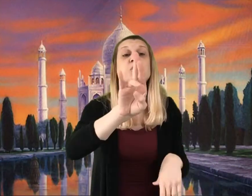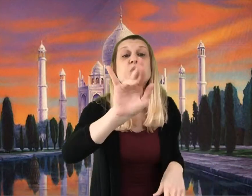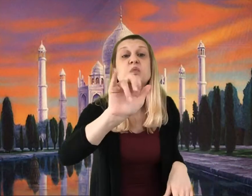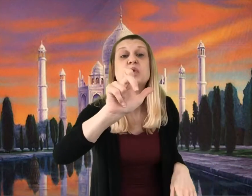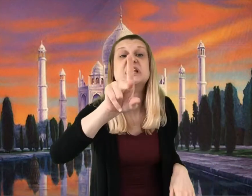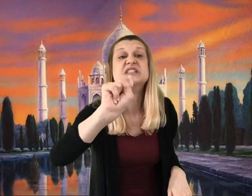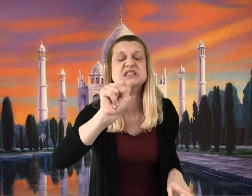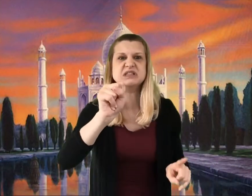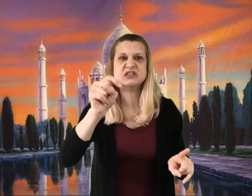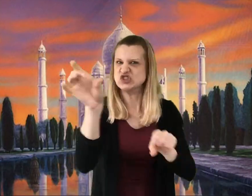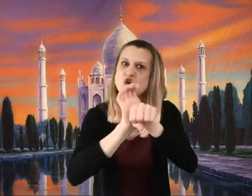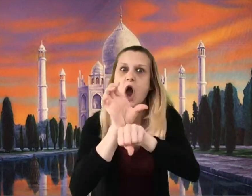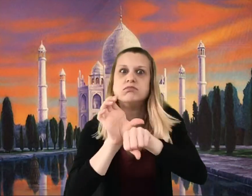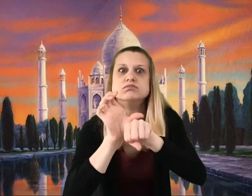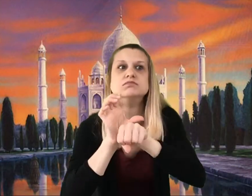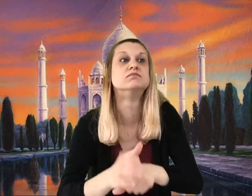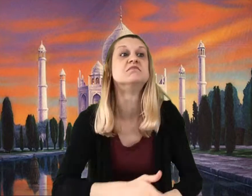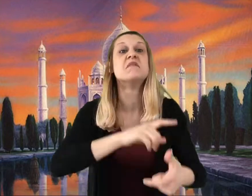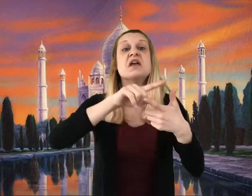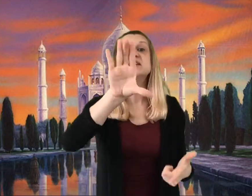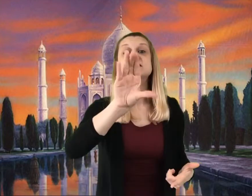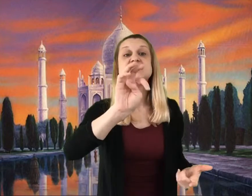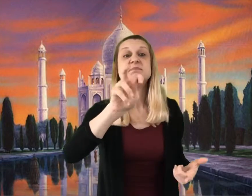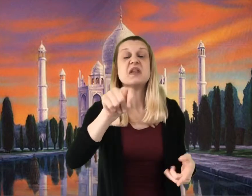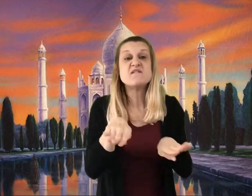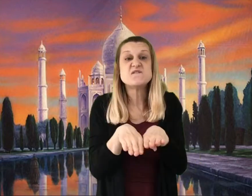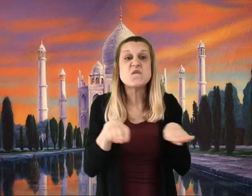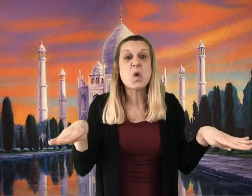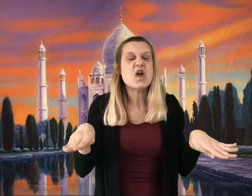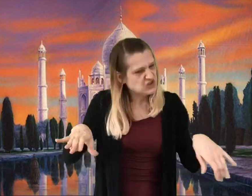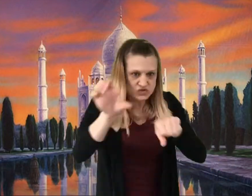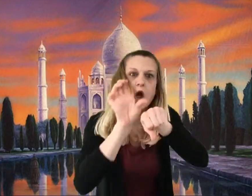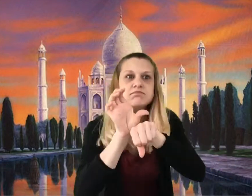The bricks were chocolate, and the cement holding them together was chocolate,